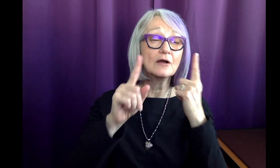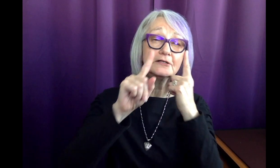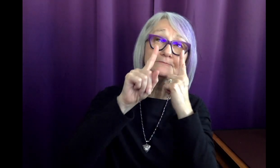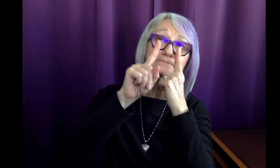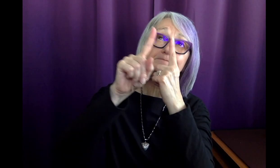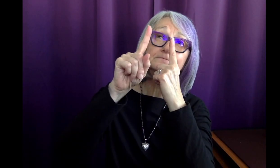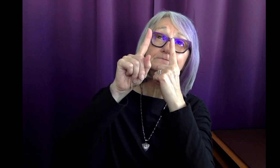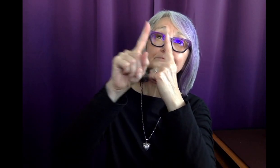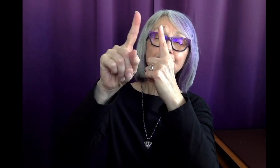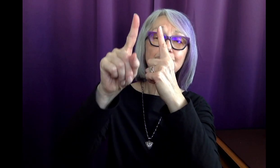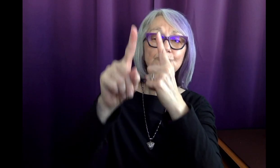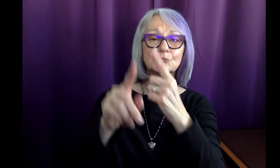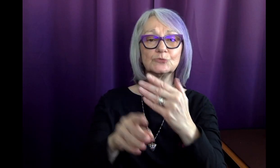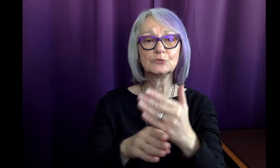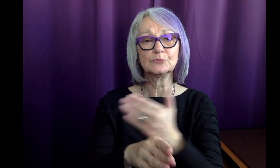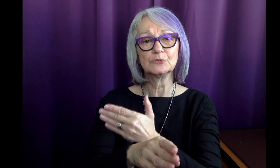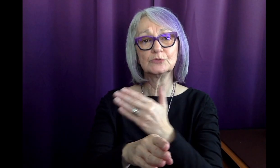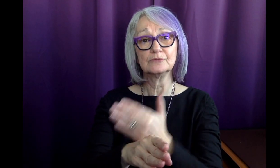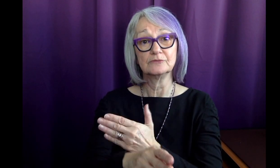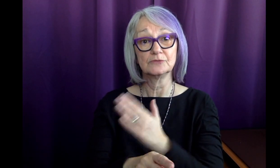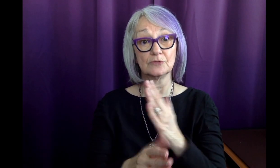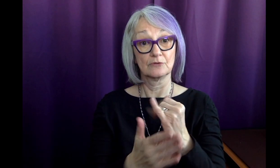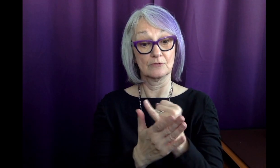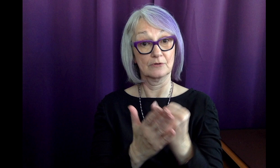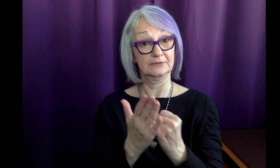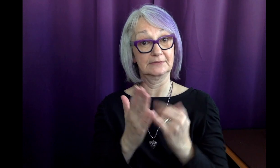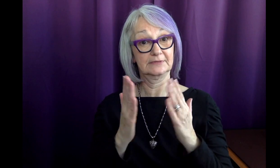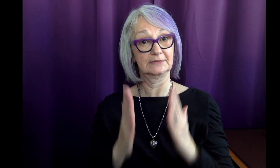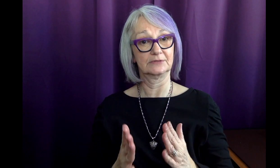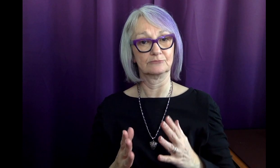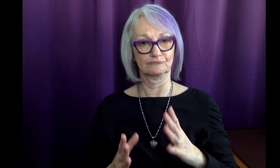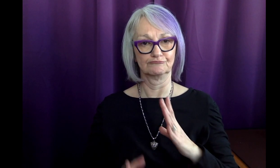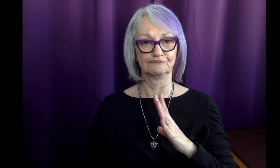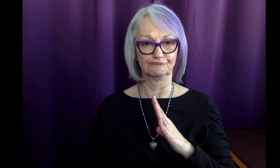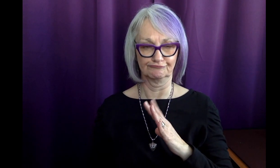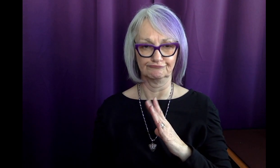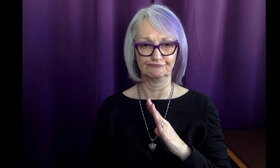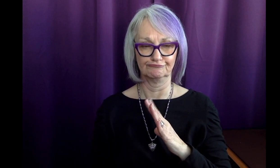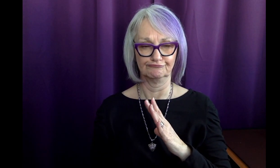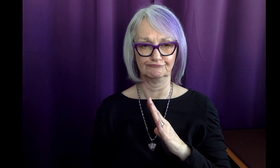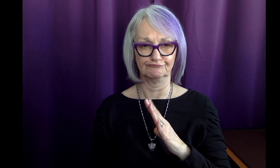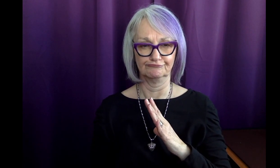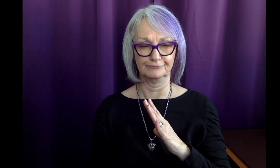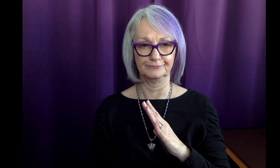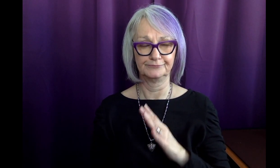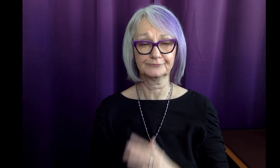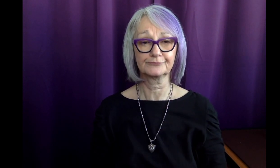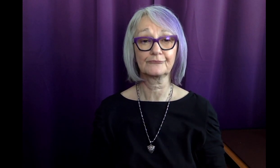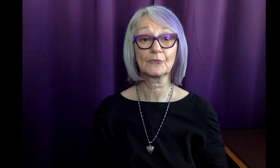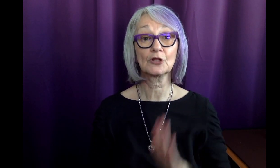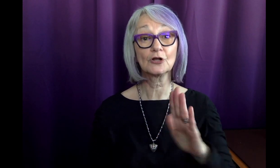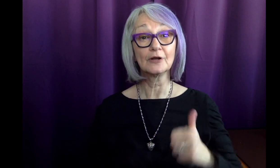She continuously endeavored to improve as an artist